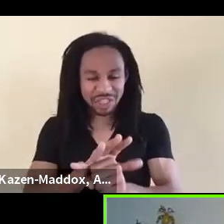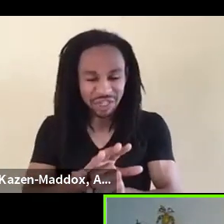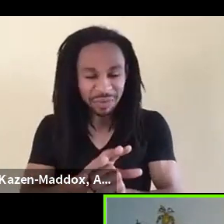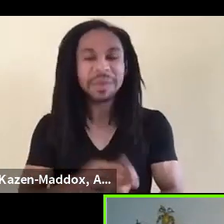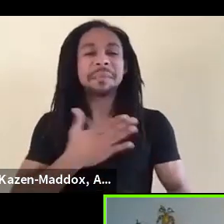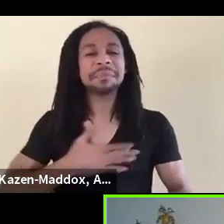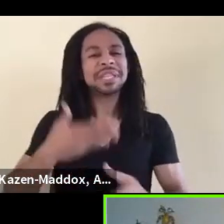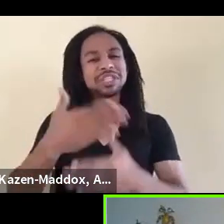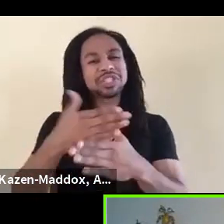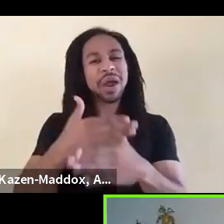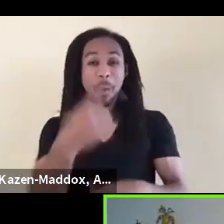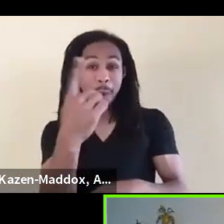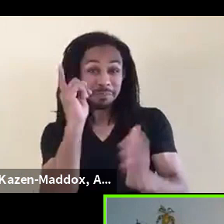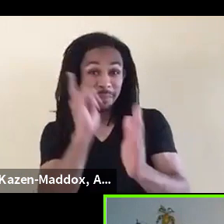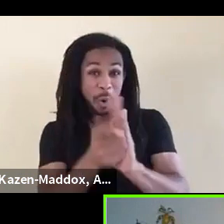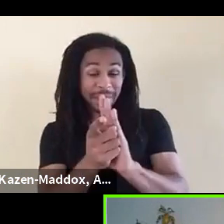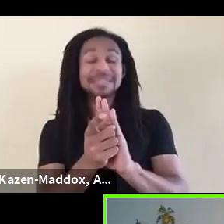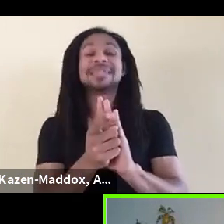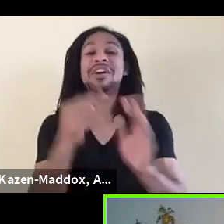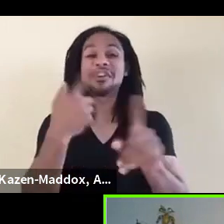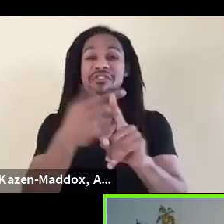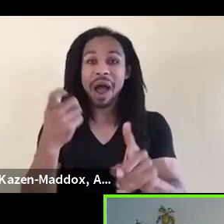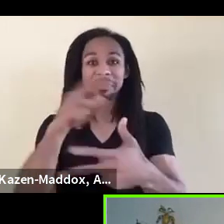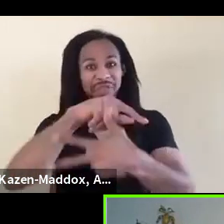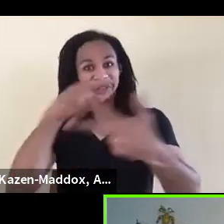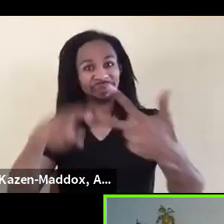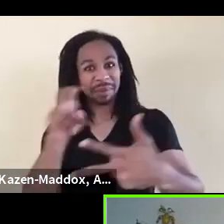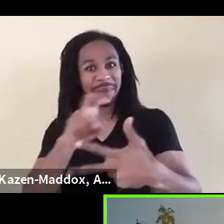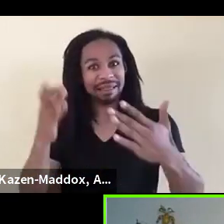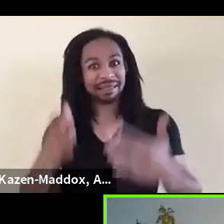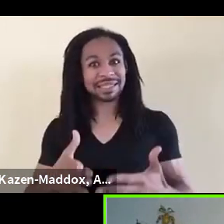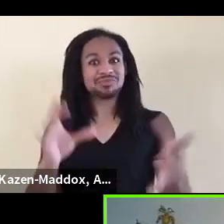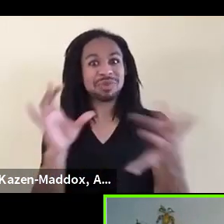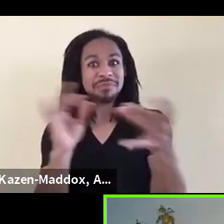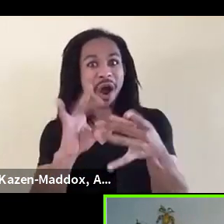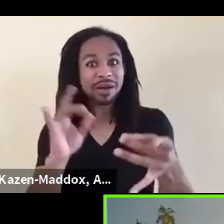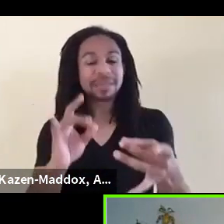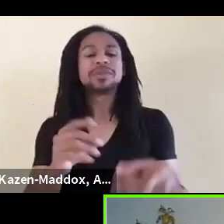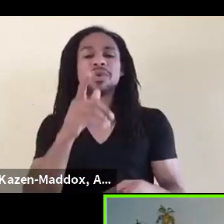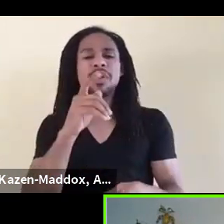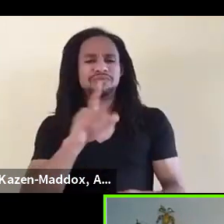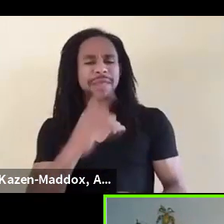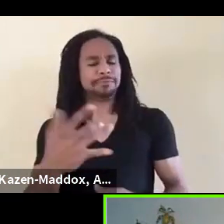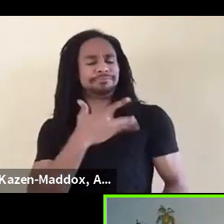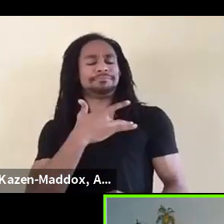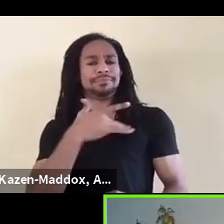from Jamil, Monique, and Nikkole's remarks that was meaningful to you in the chat on the Zoom